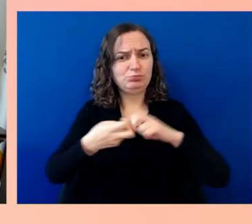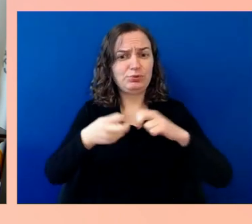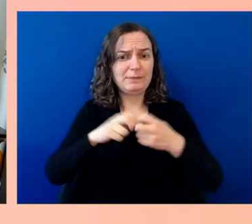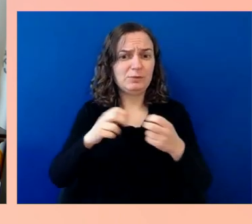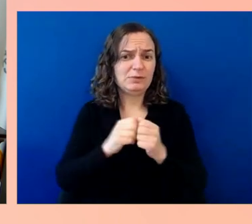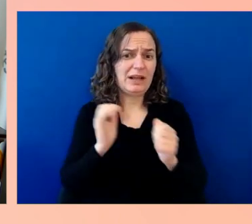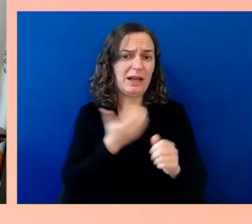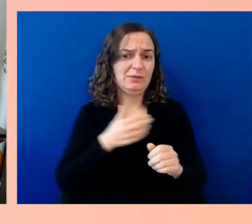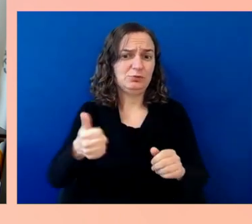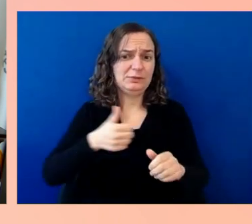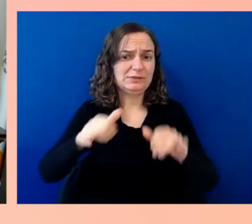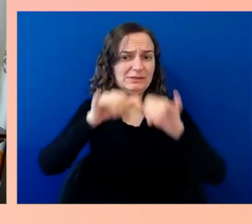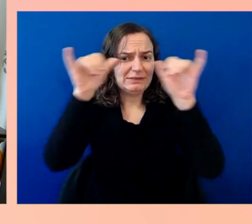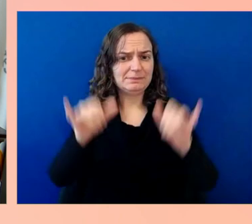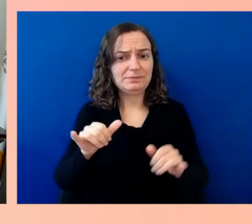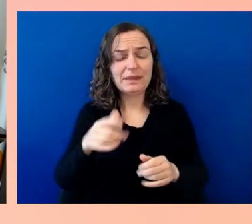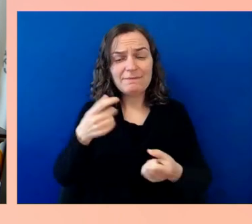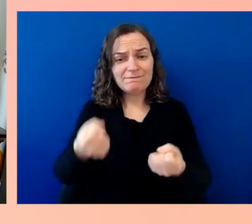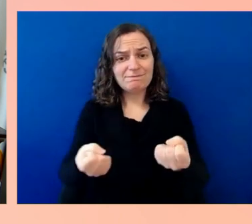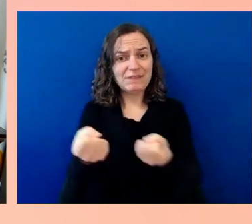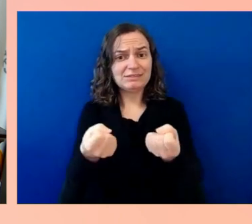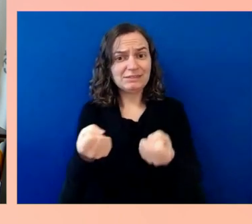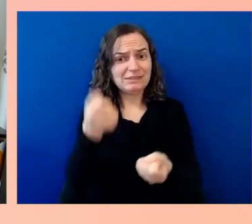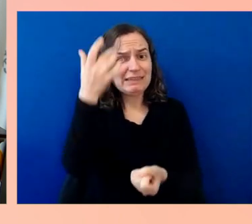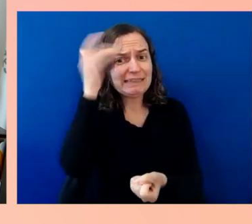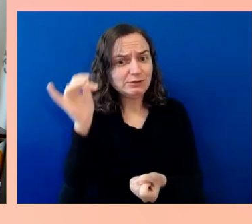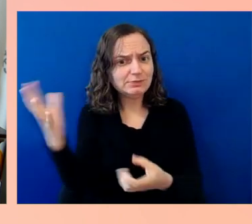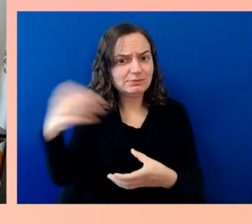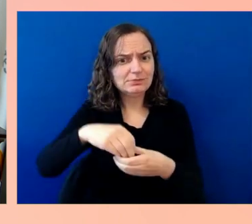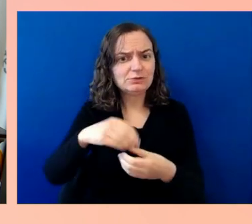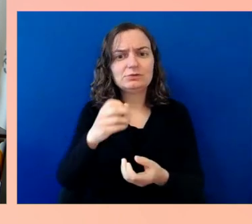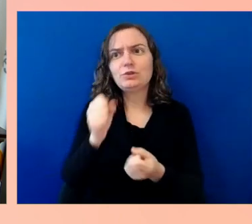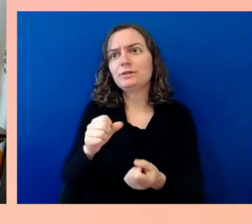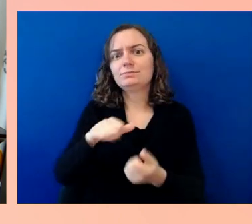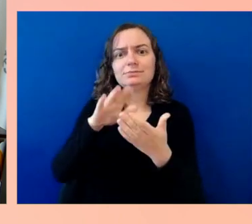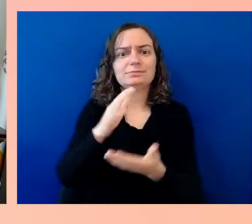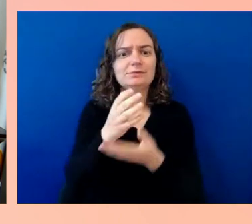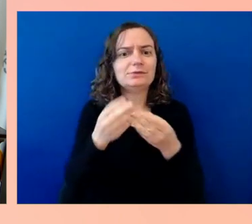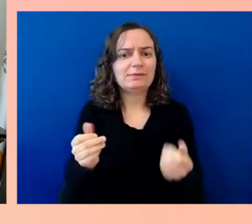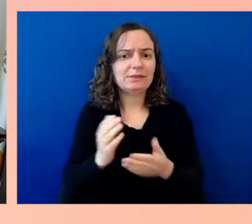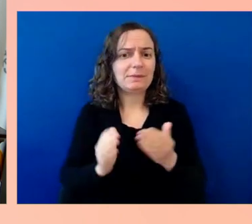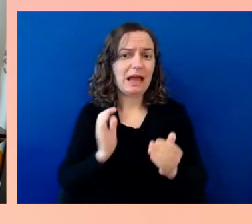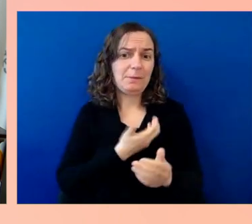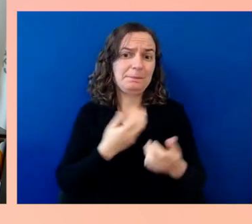especially in the US where we experience roughly 40,000 road deaths a year, and could certainly be